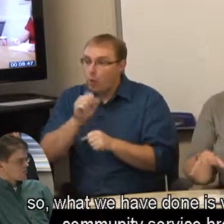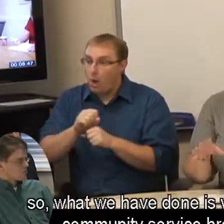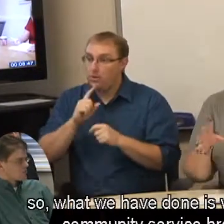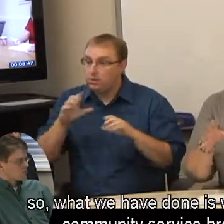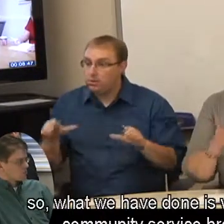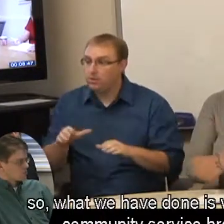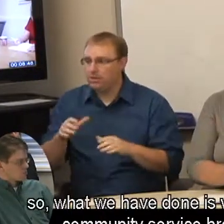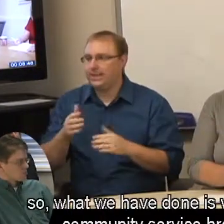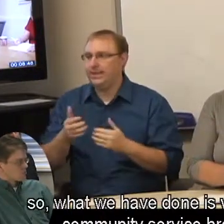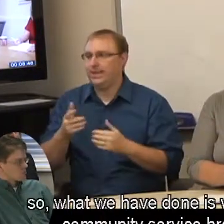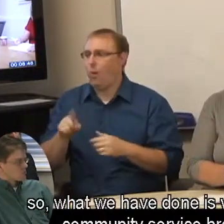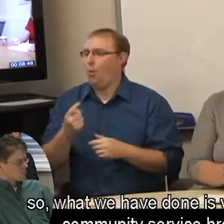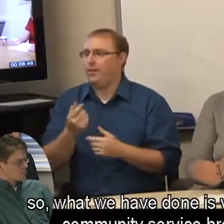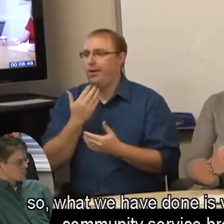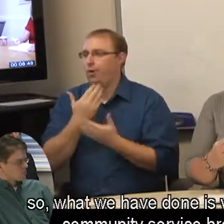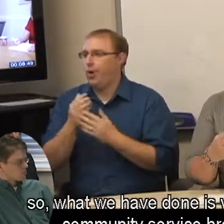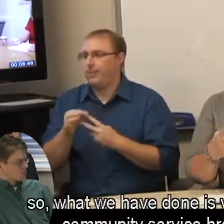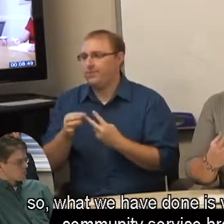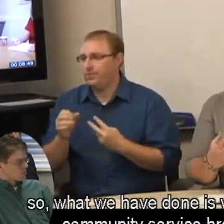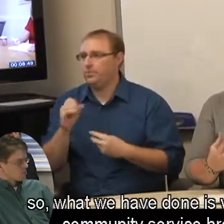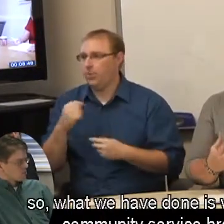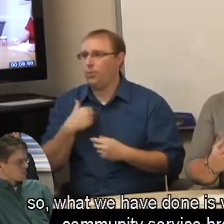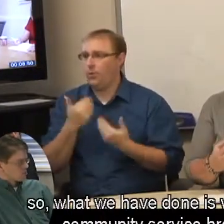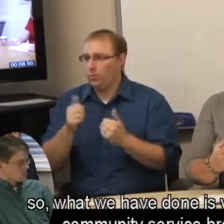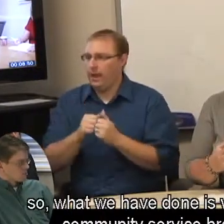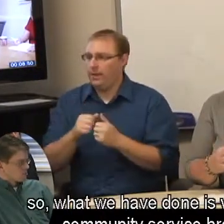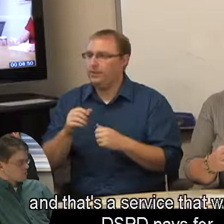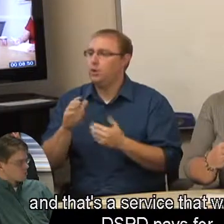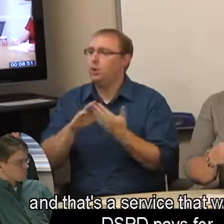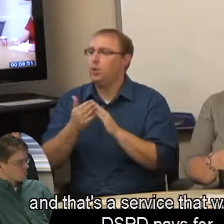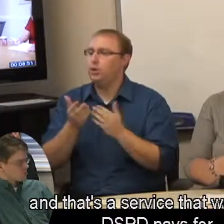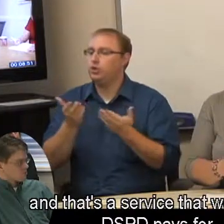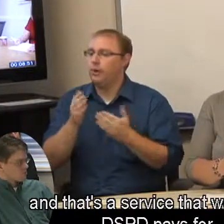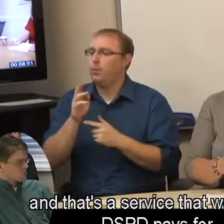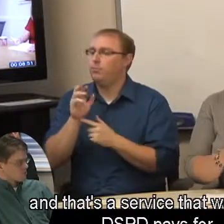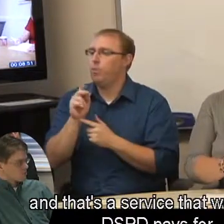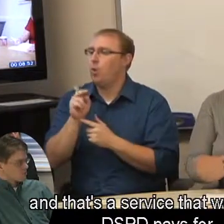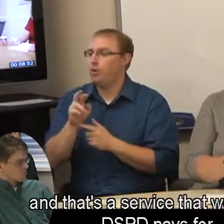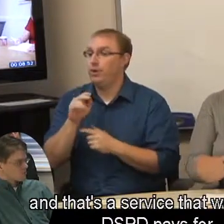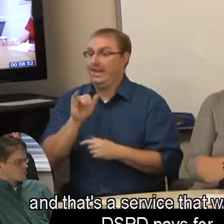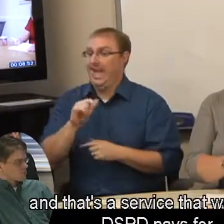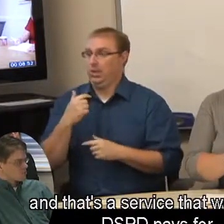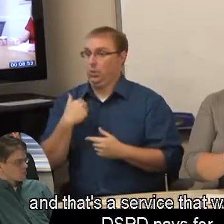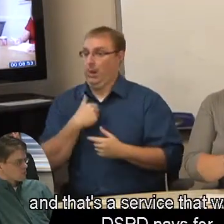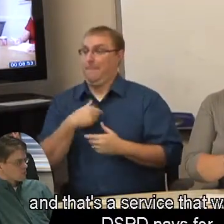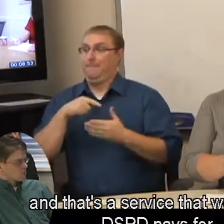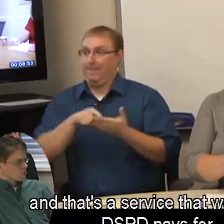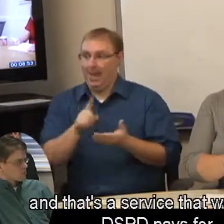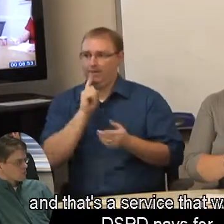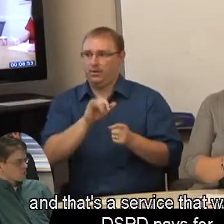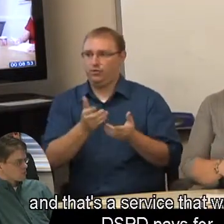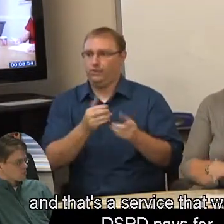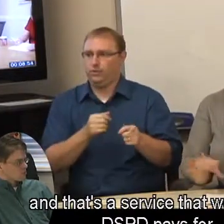so, what we have done is we use the community service brokers and that's a service that we pay for - DSPD pays for -